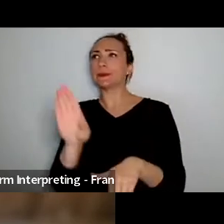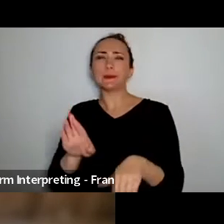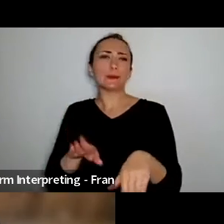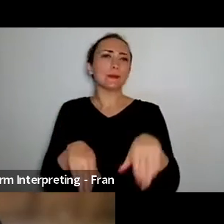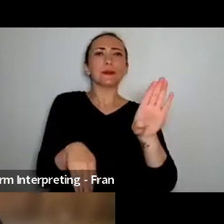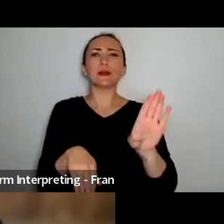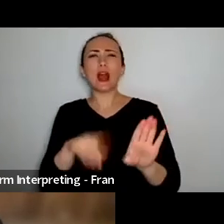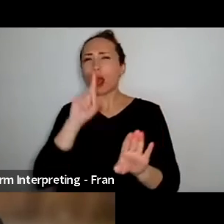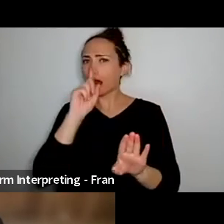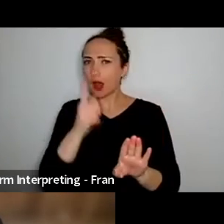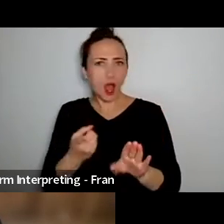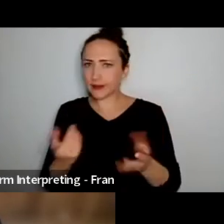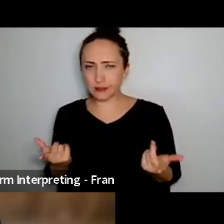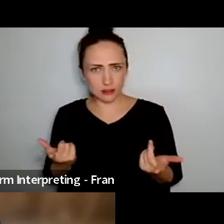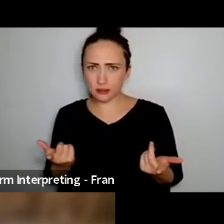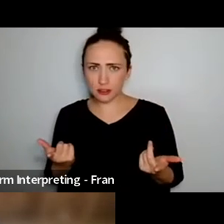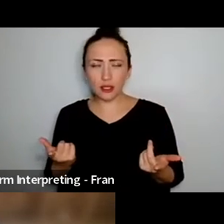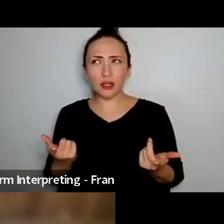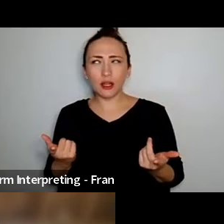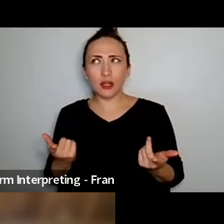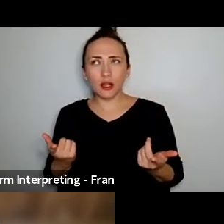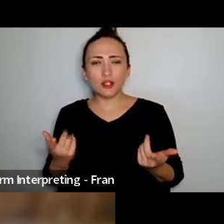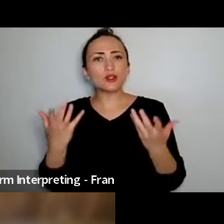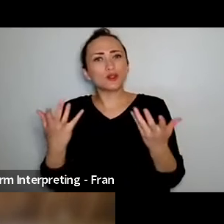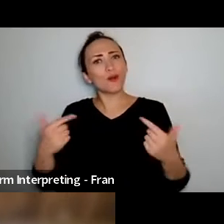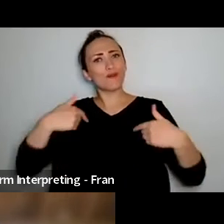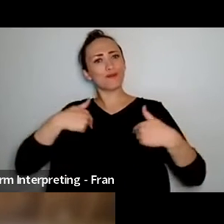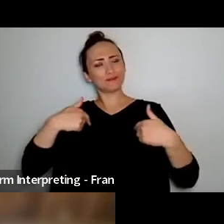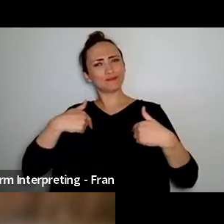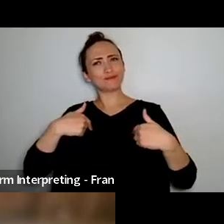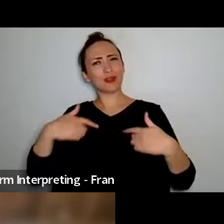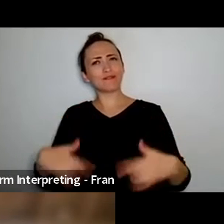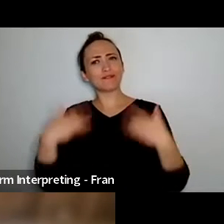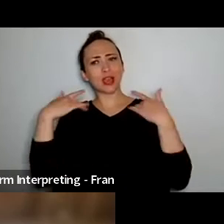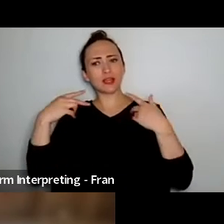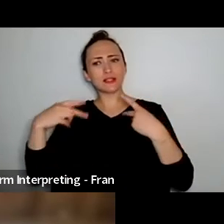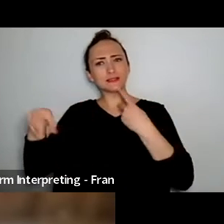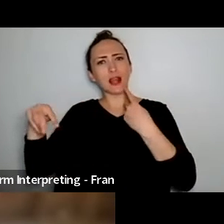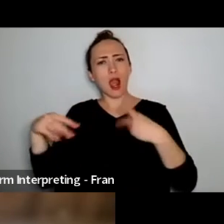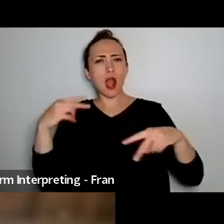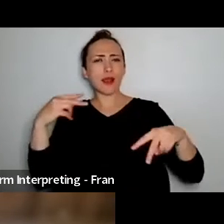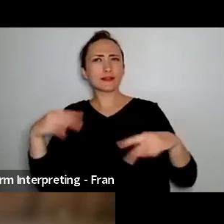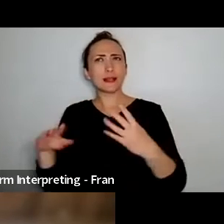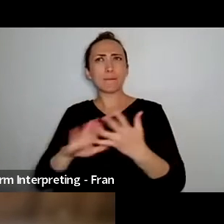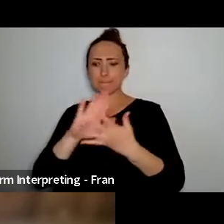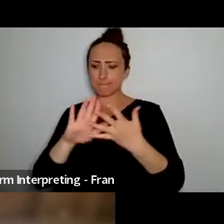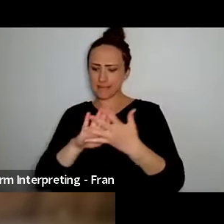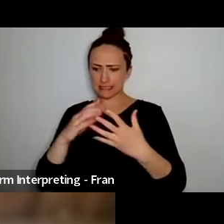have that anymore so for me dance changed and it was about expressing myself through movement and